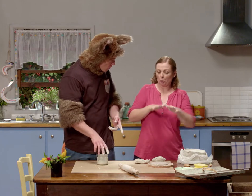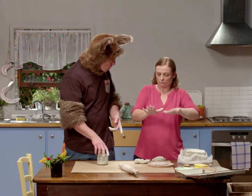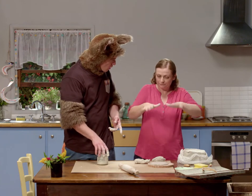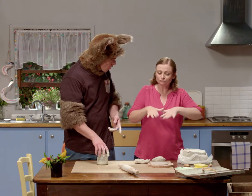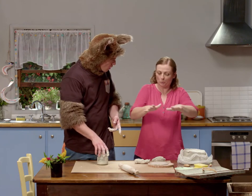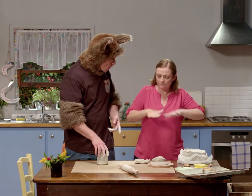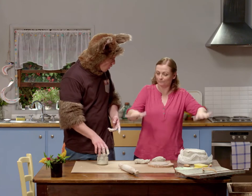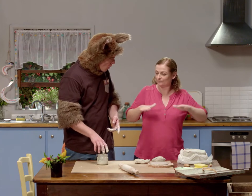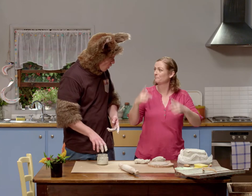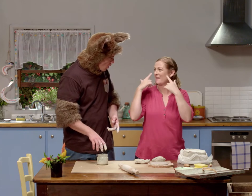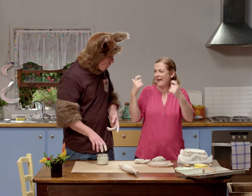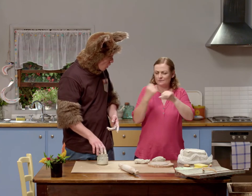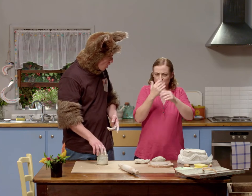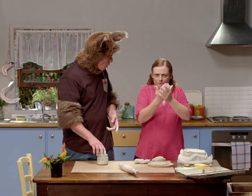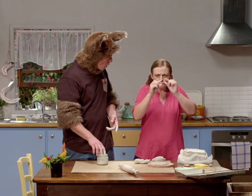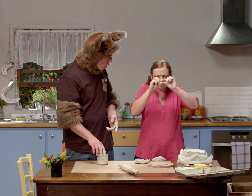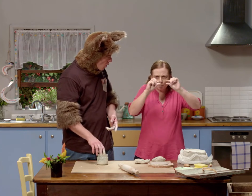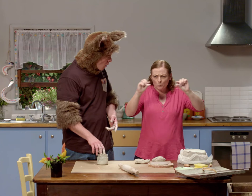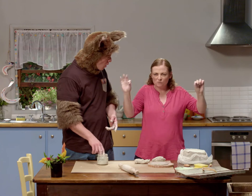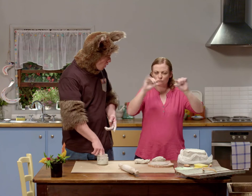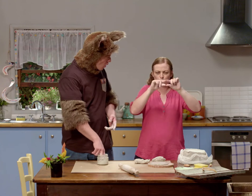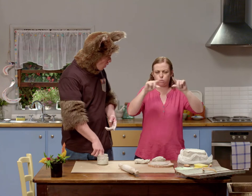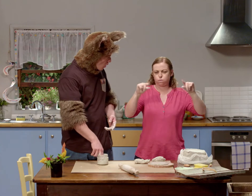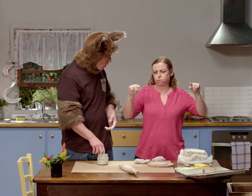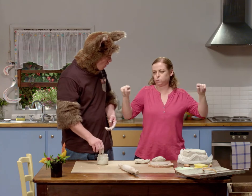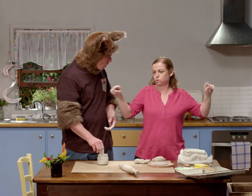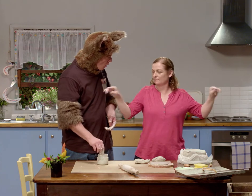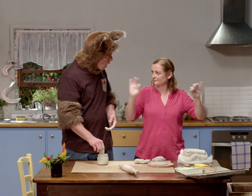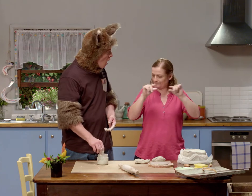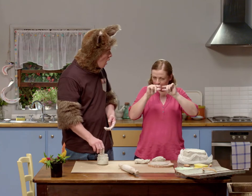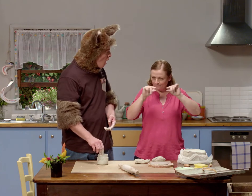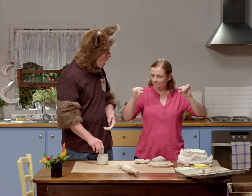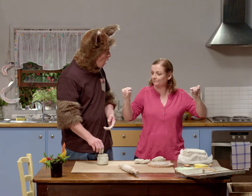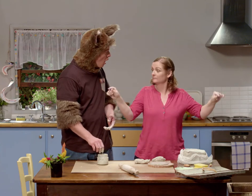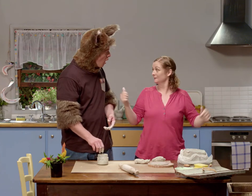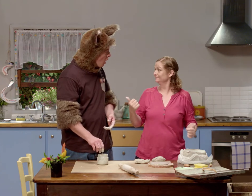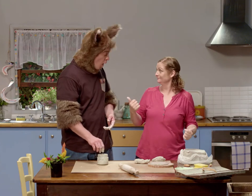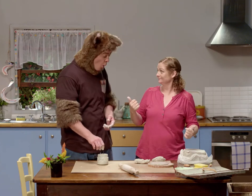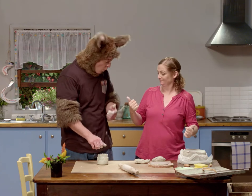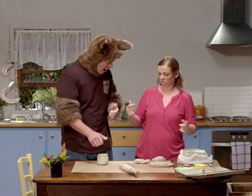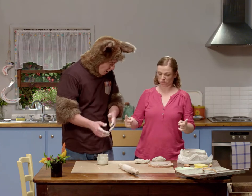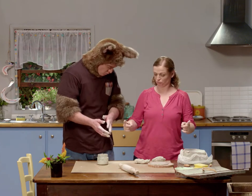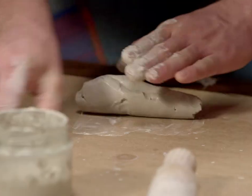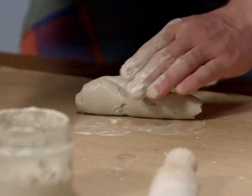To do that, we need to roll out these balls of clay, and make sure when we're rolling them out they're nice and even.